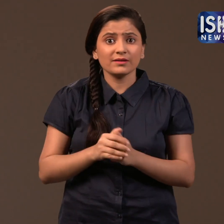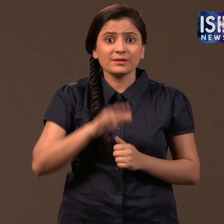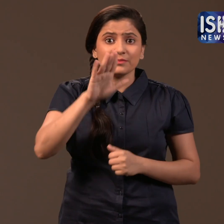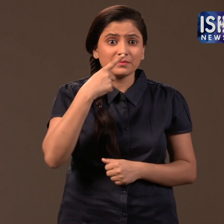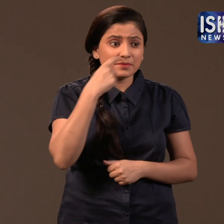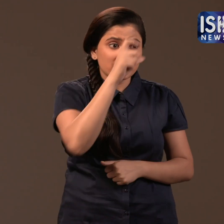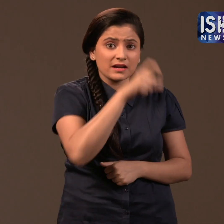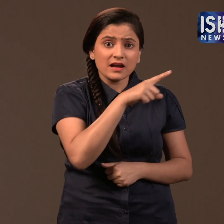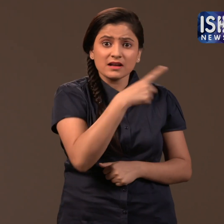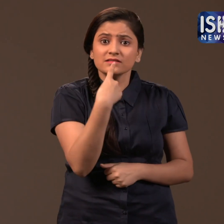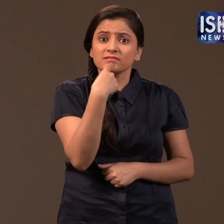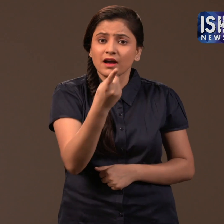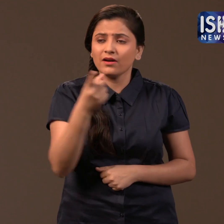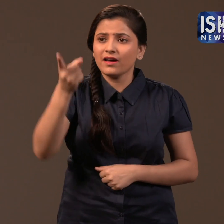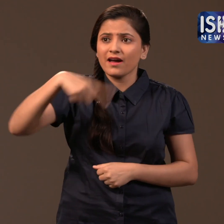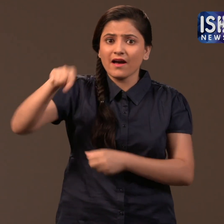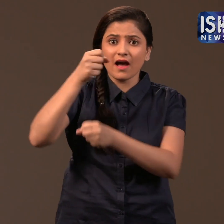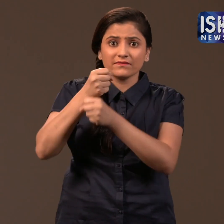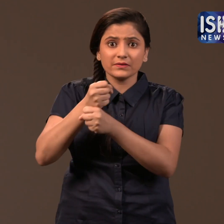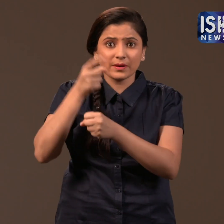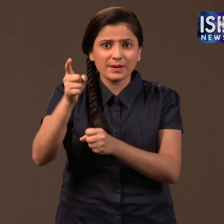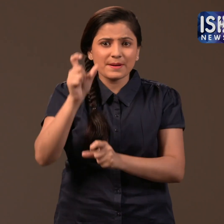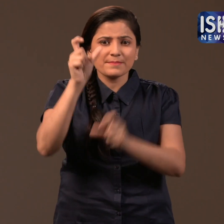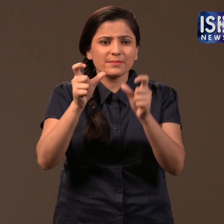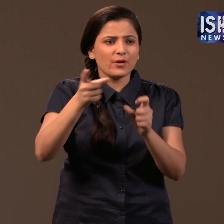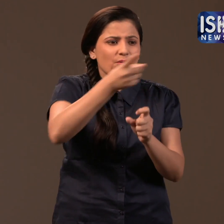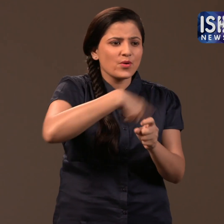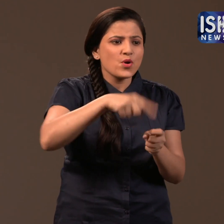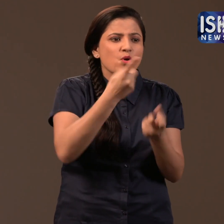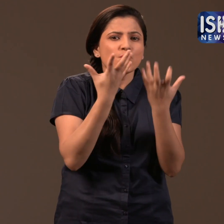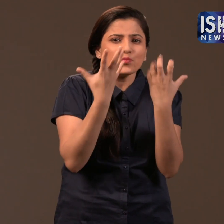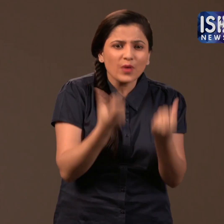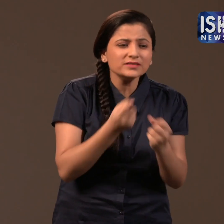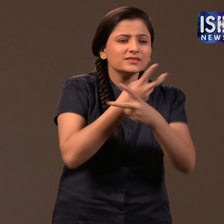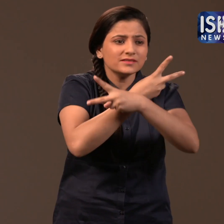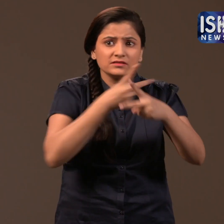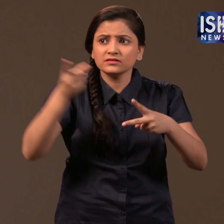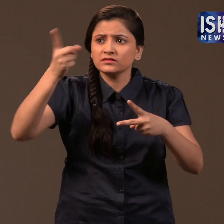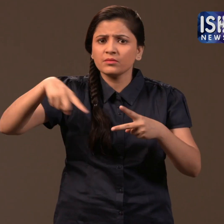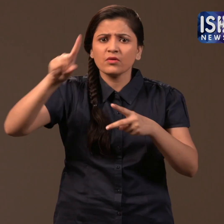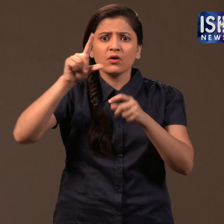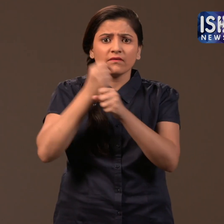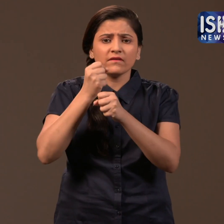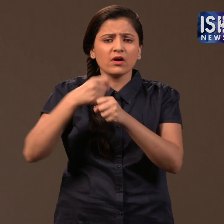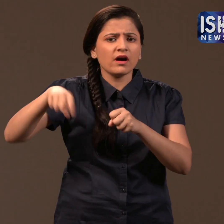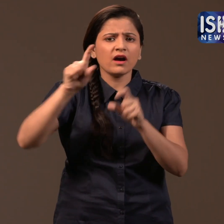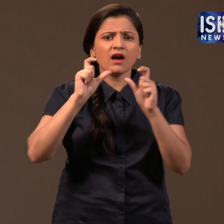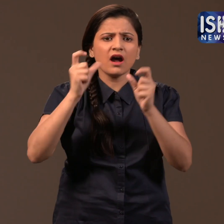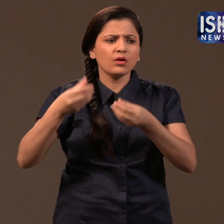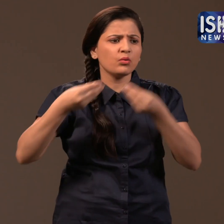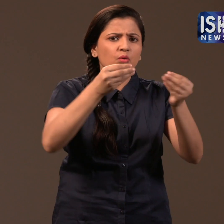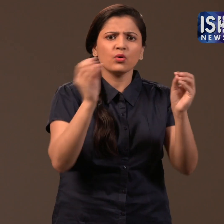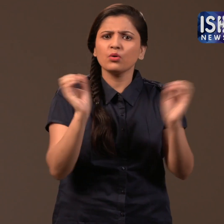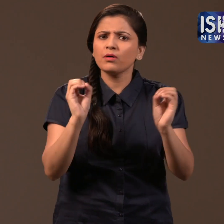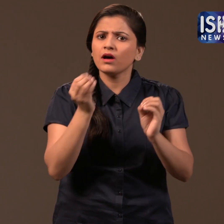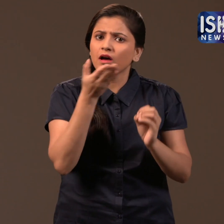Mr Sharma said that government does not care to provide what the people want.